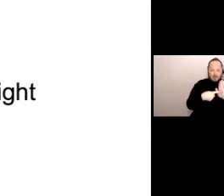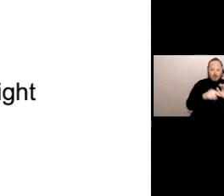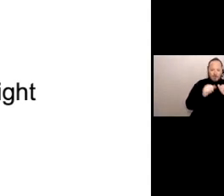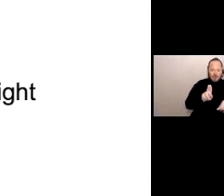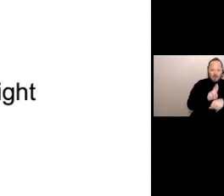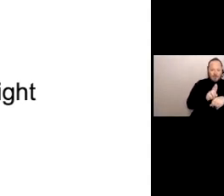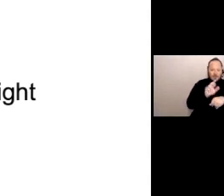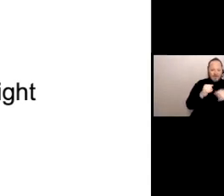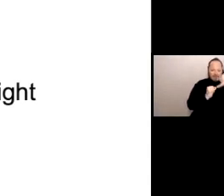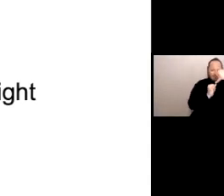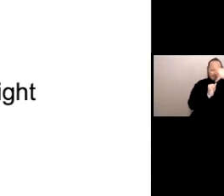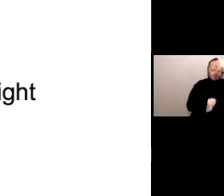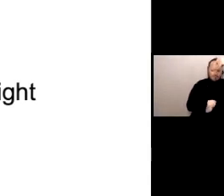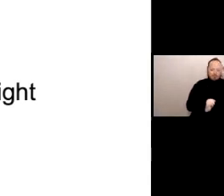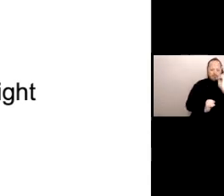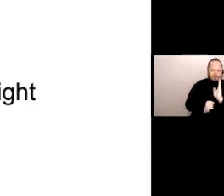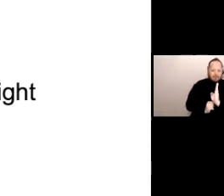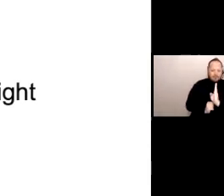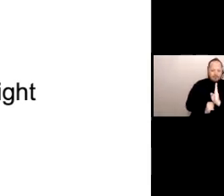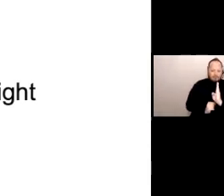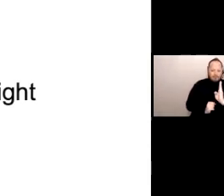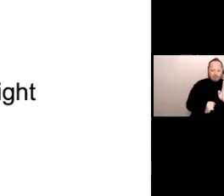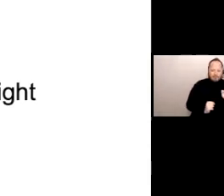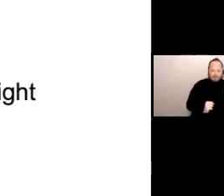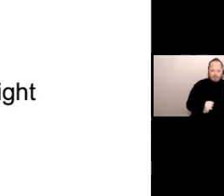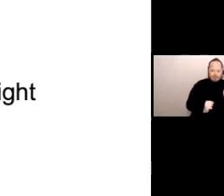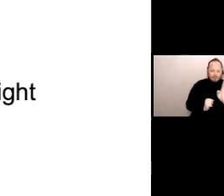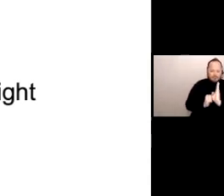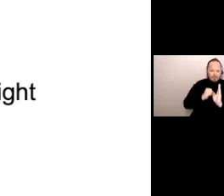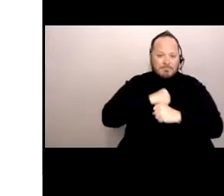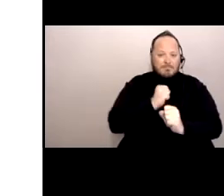on the right to make Brandon's video larger or smaller.